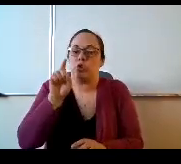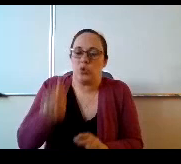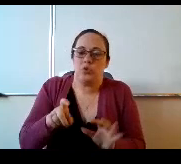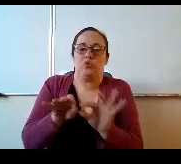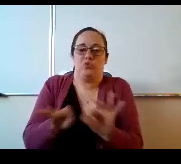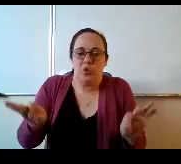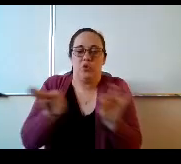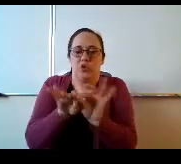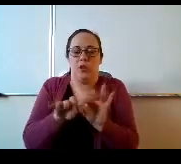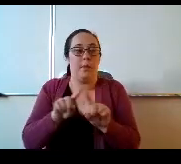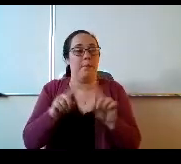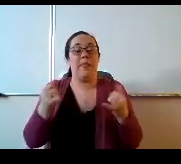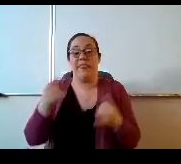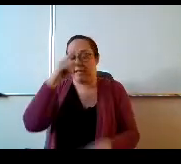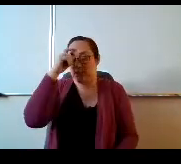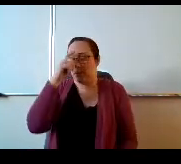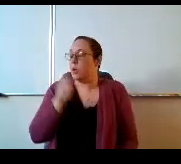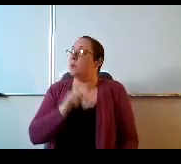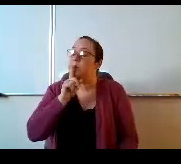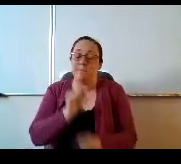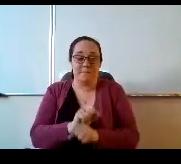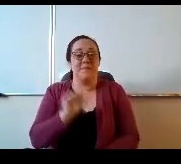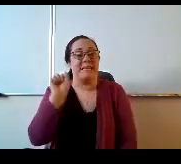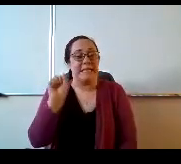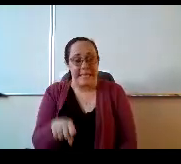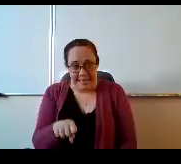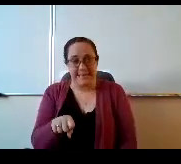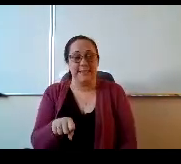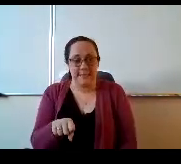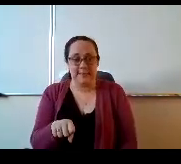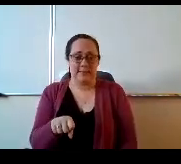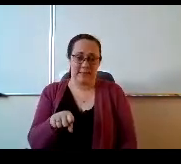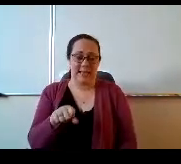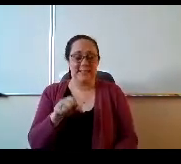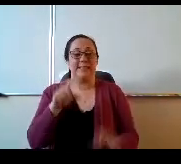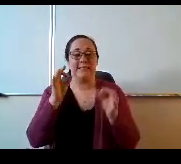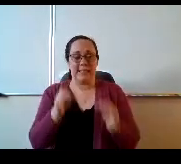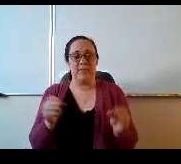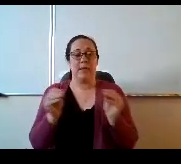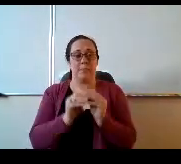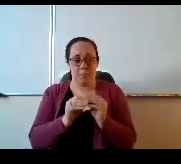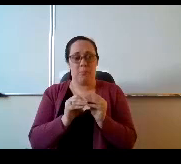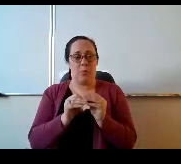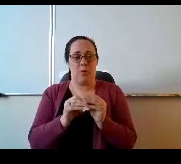It takes outsize importance and I'm very happy with what I've heard tonight and seeing. Thank you.